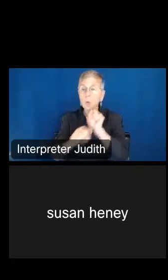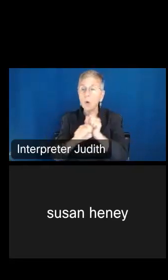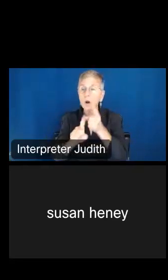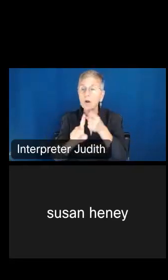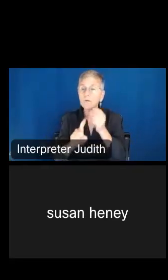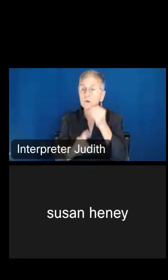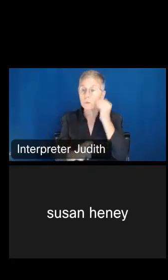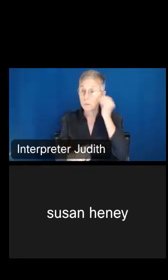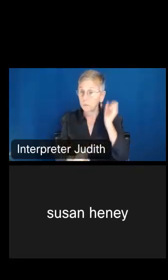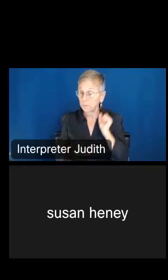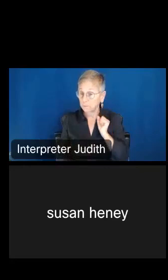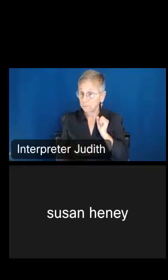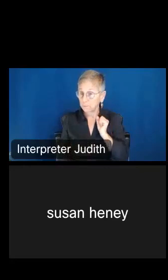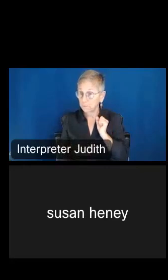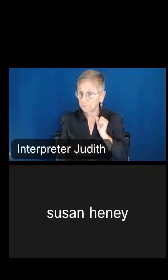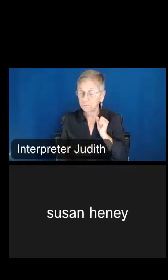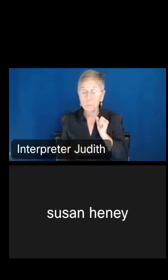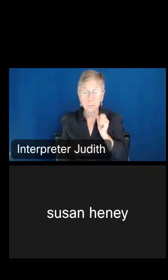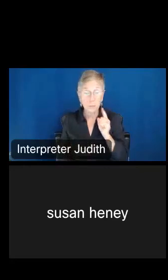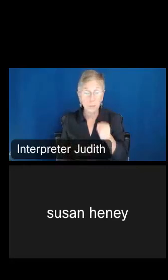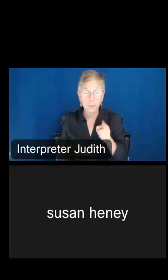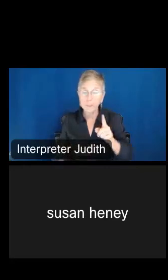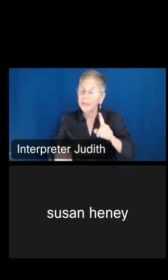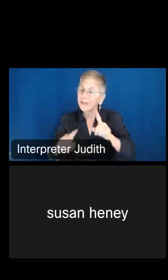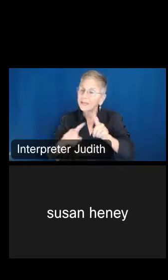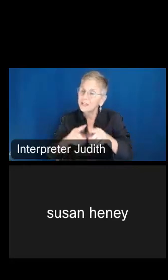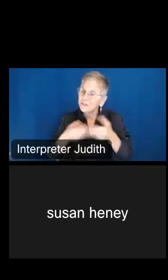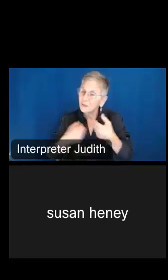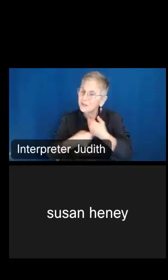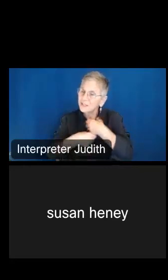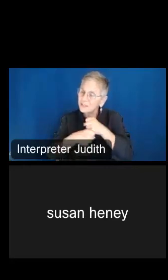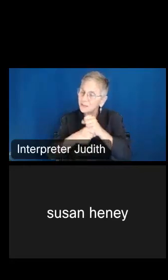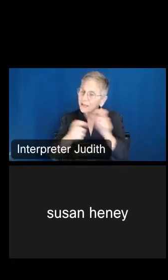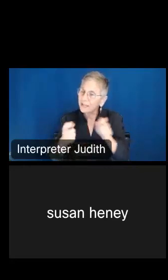out here you can note there's ways of creating a customized group. So this is definitely